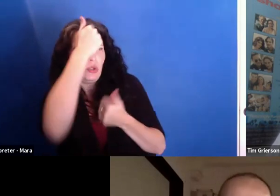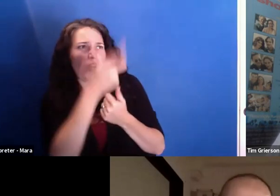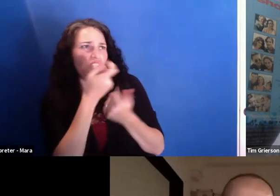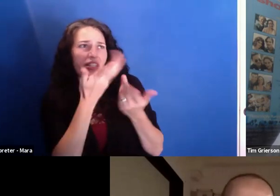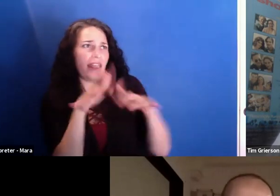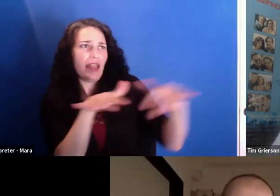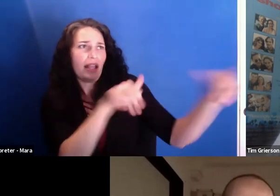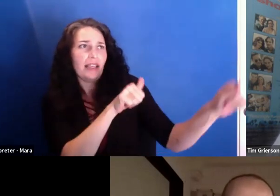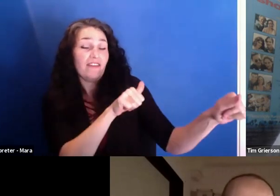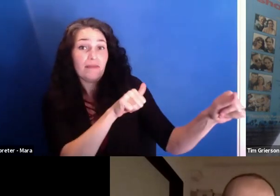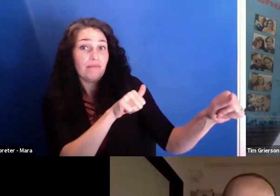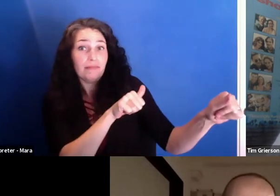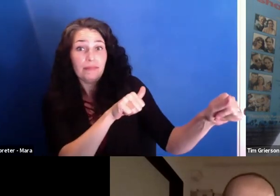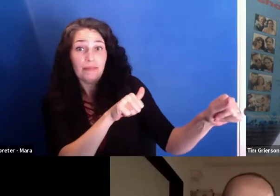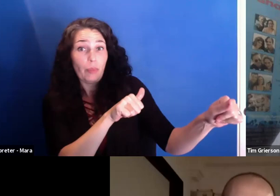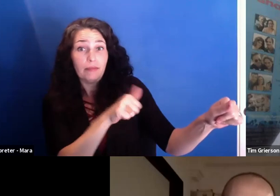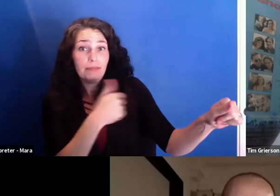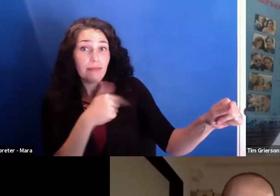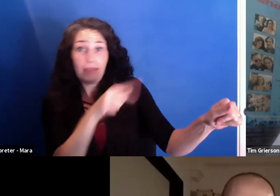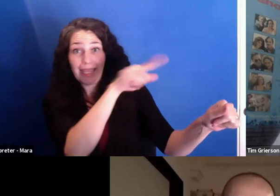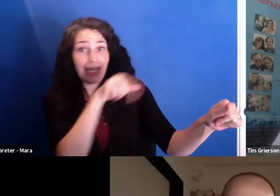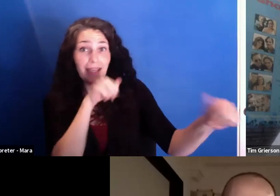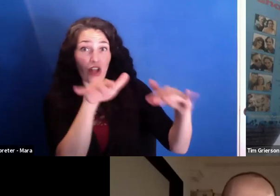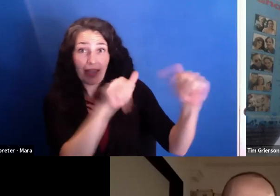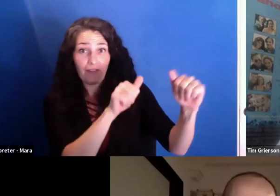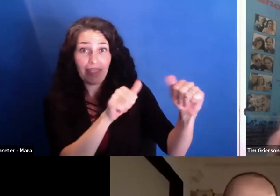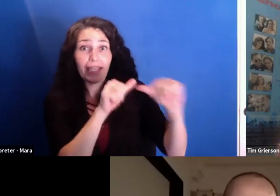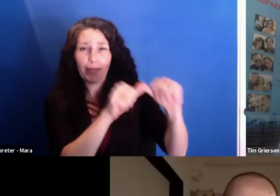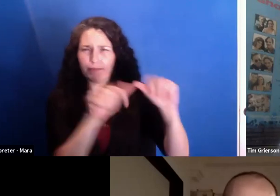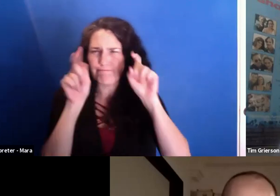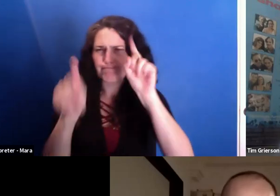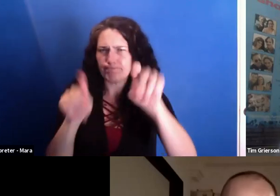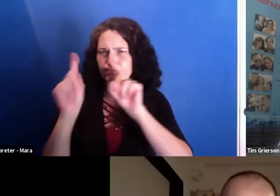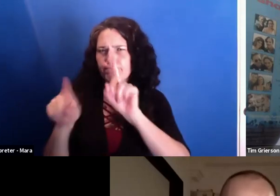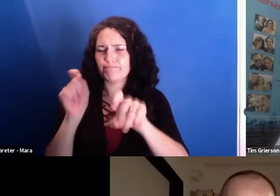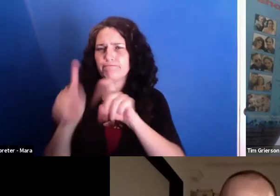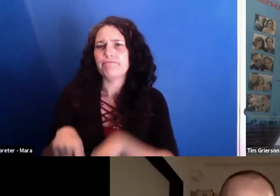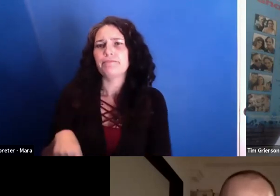When you're making a film like this, and you're spending so much time deciding ultimately what this thing is going to look like,